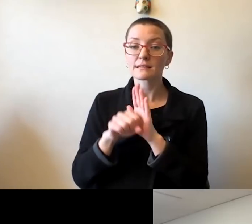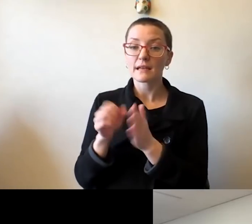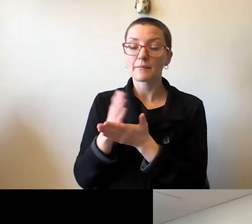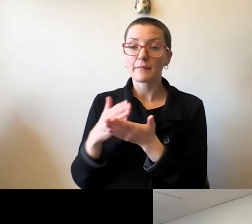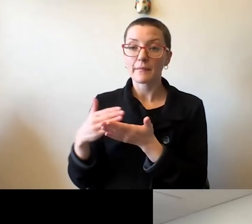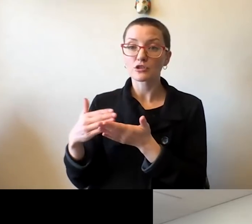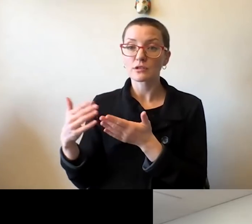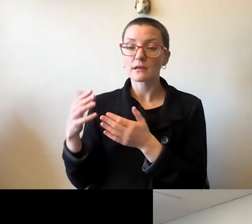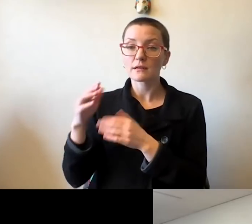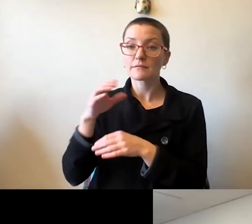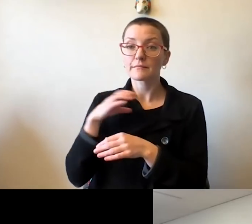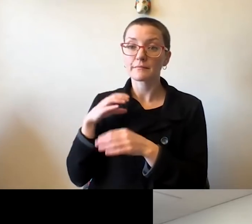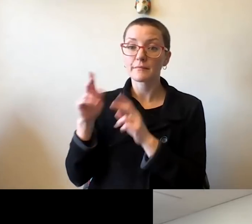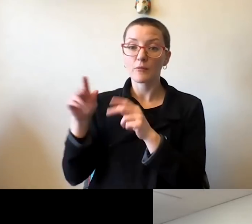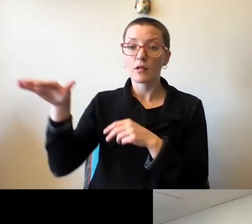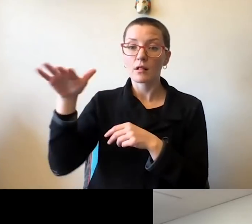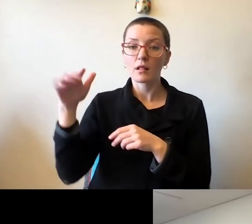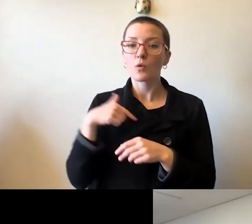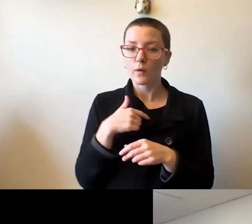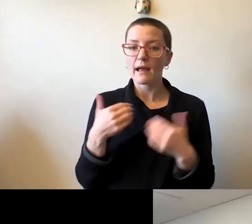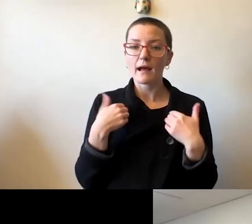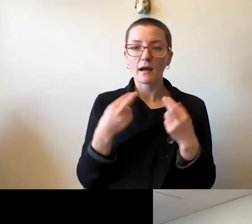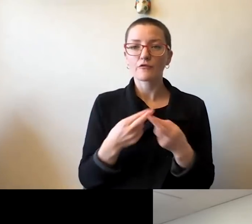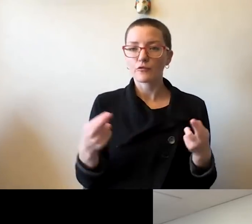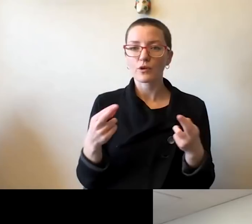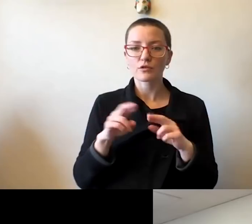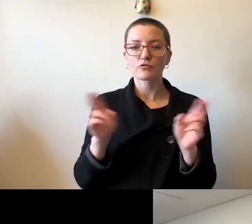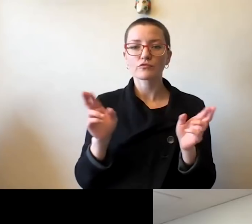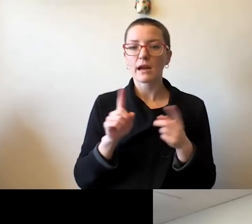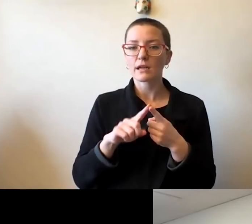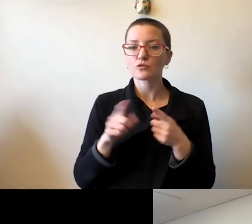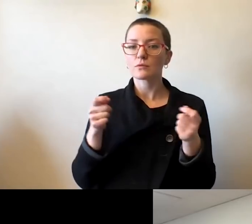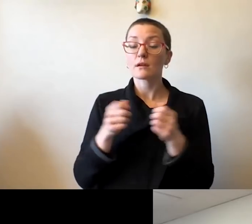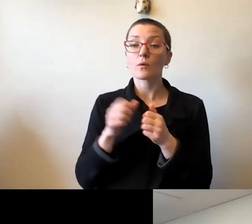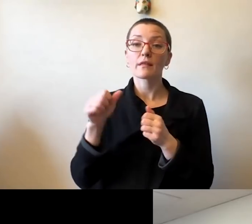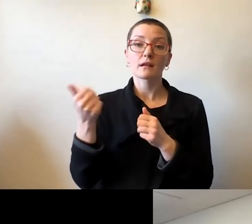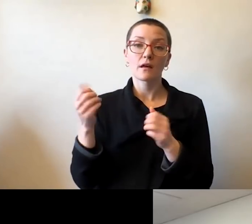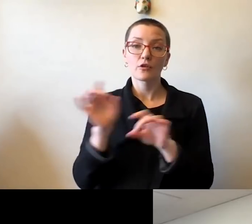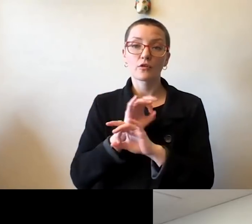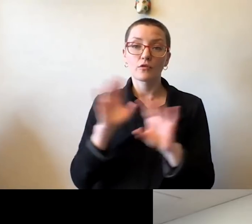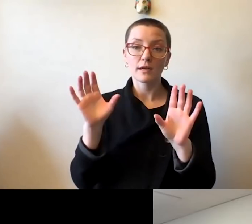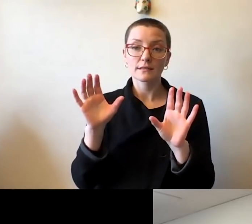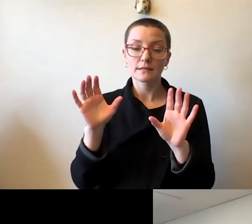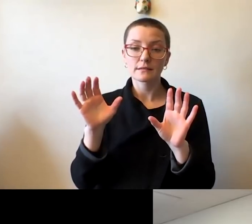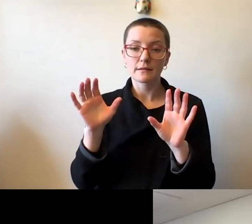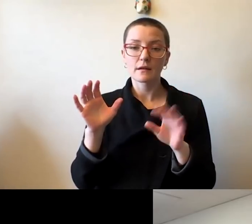that we've put aside to deal with another crisis likely, so a portion of any reduction from the state can be managed